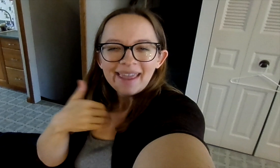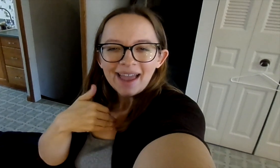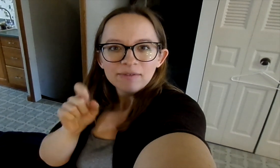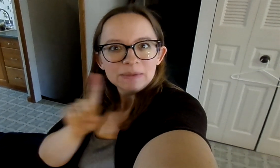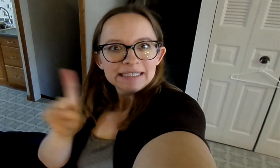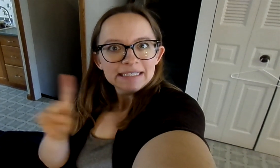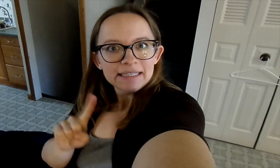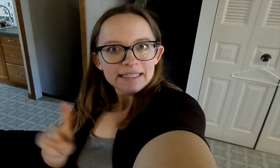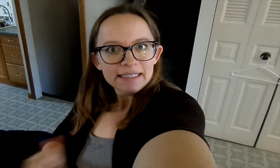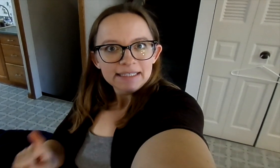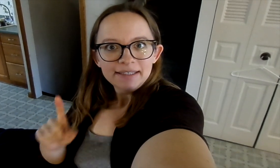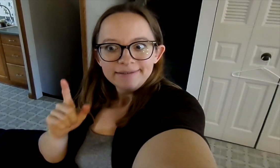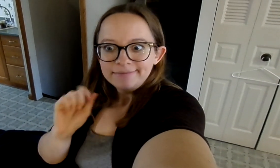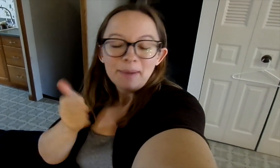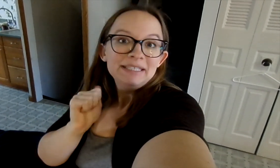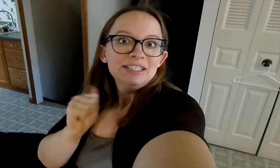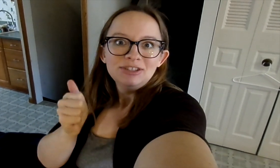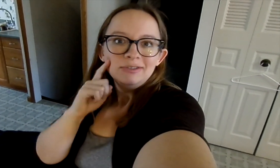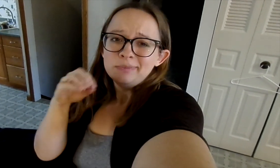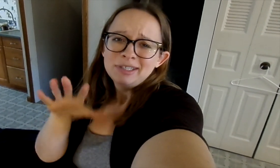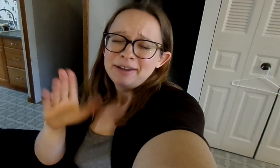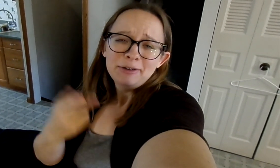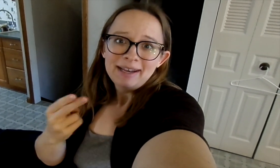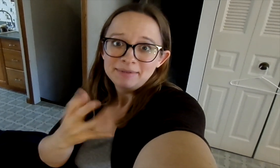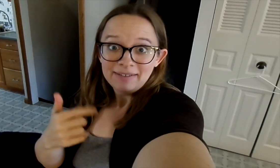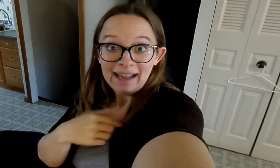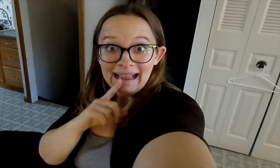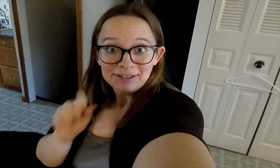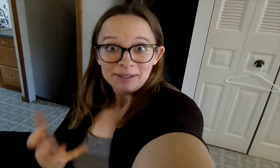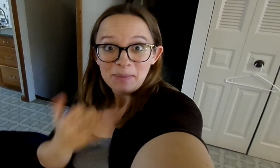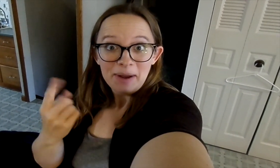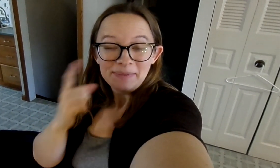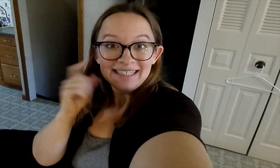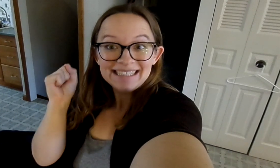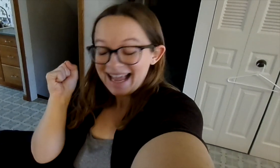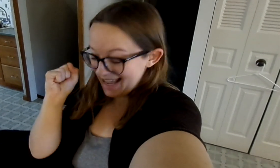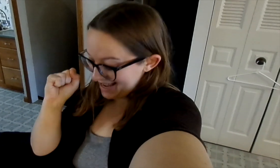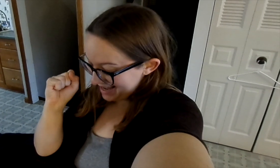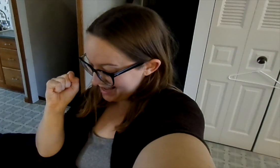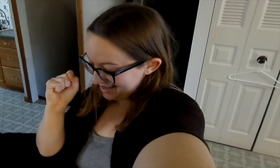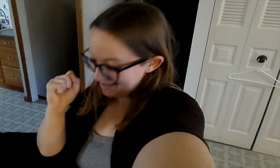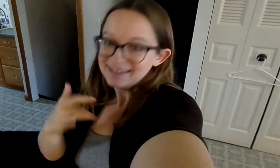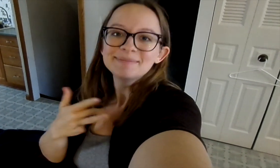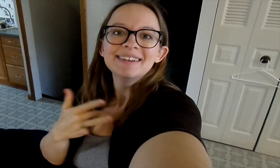On Instagram they have weekly competitions. You just put down your name and stuff and I actually won one. So yay!